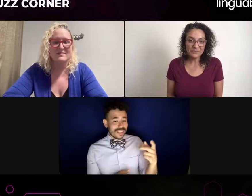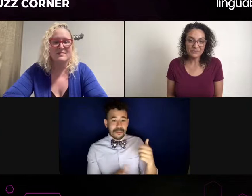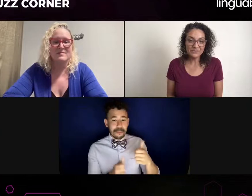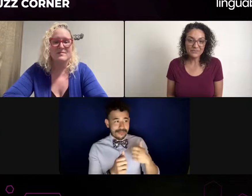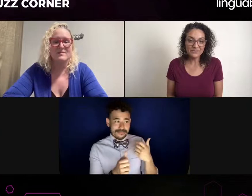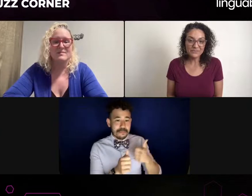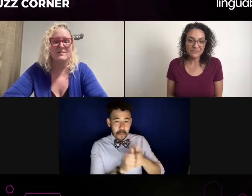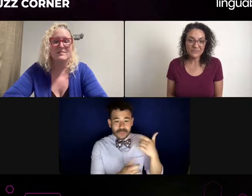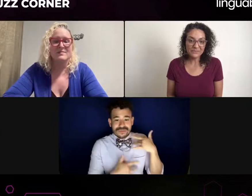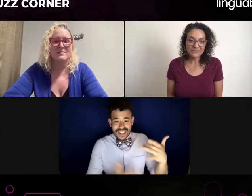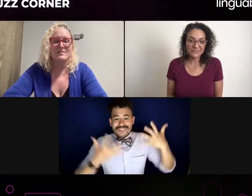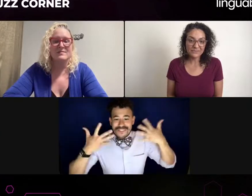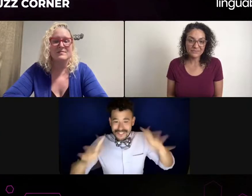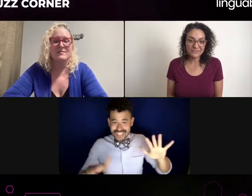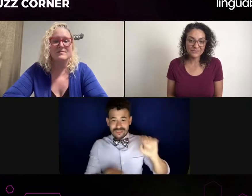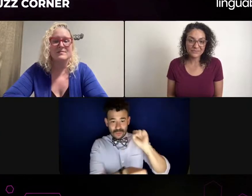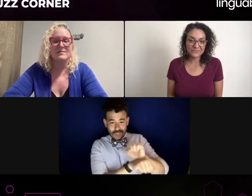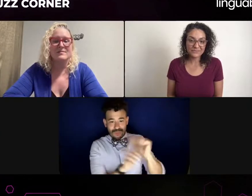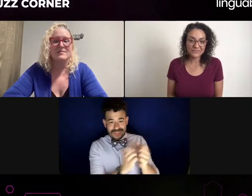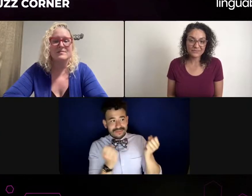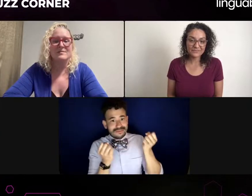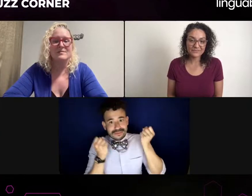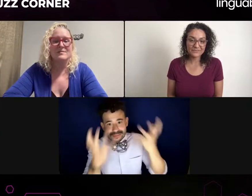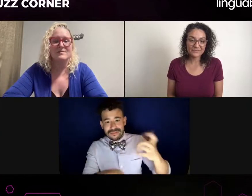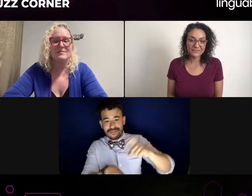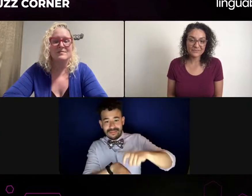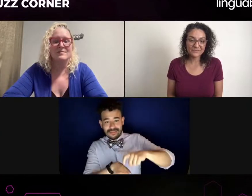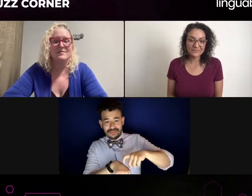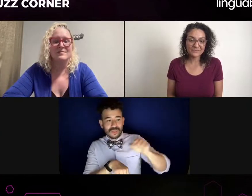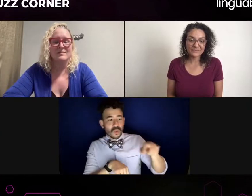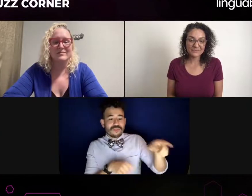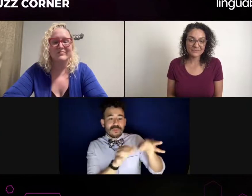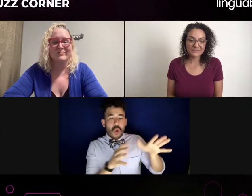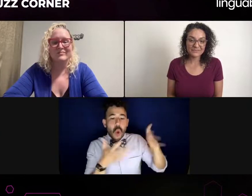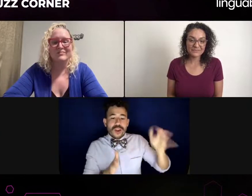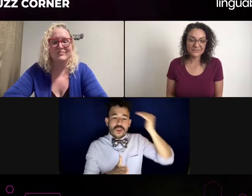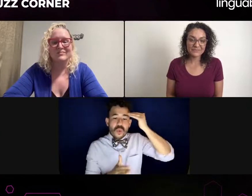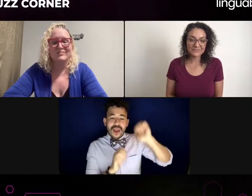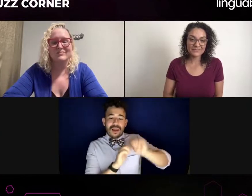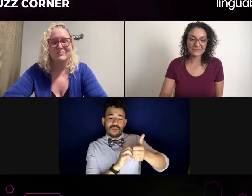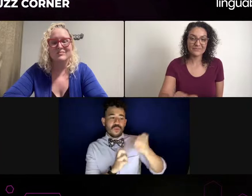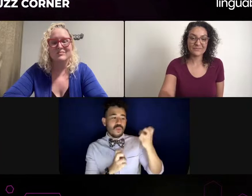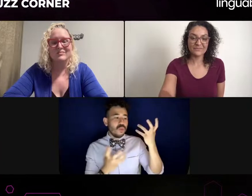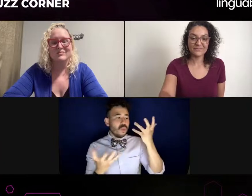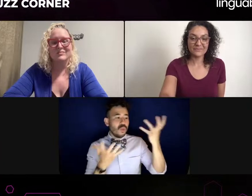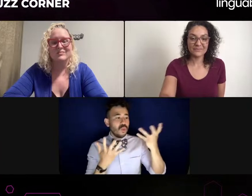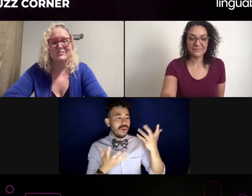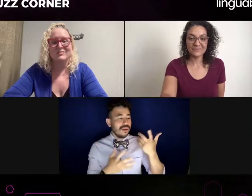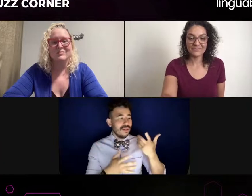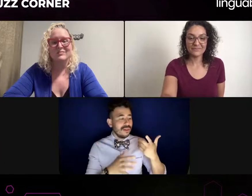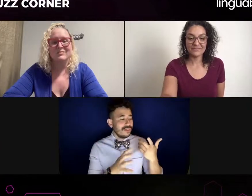I don't want to mention any names or specifics, but, you know, I do have a few interpreters that I've worked with that